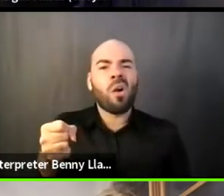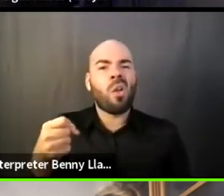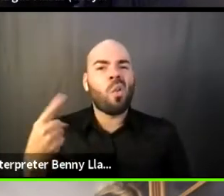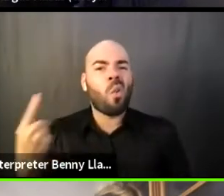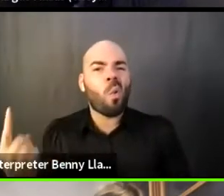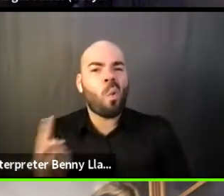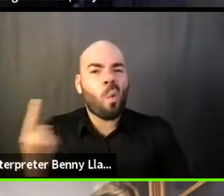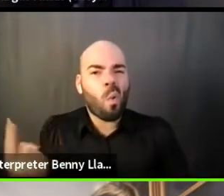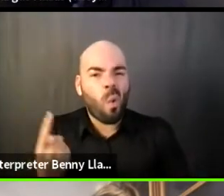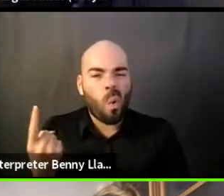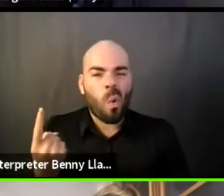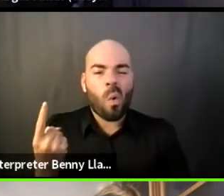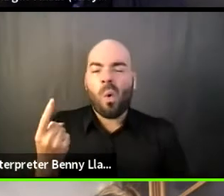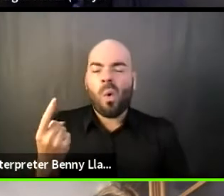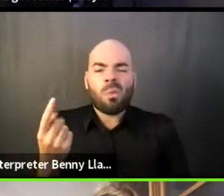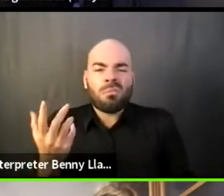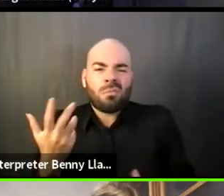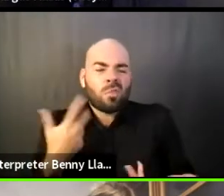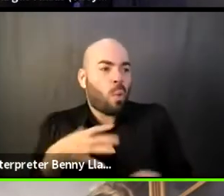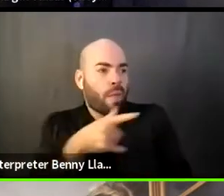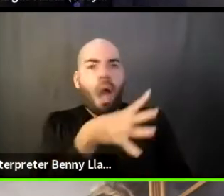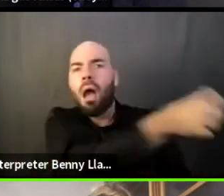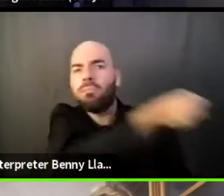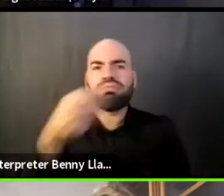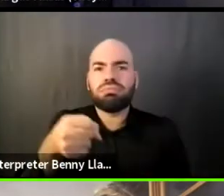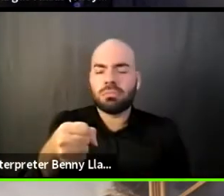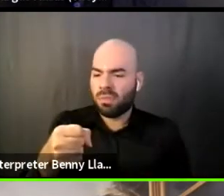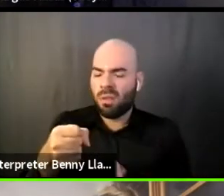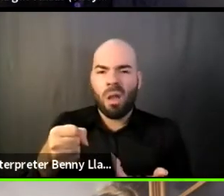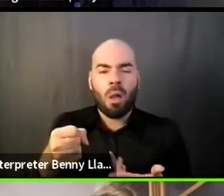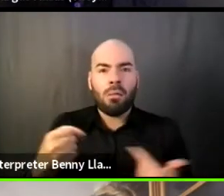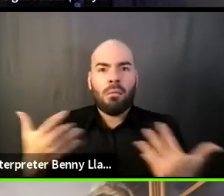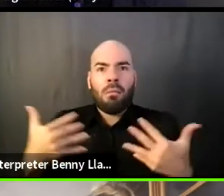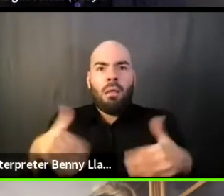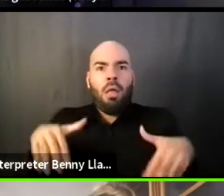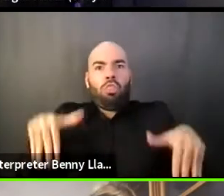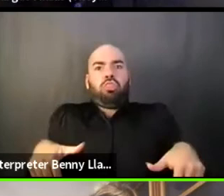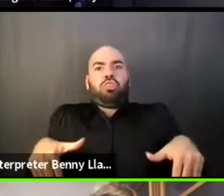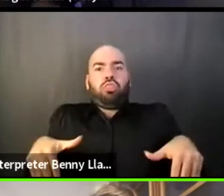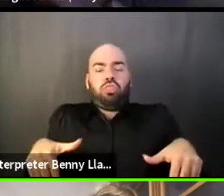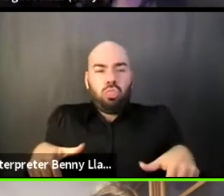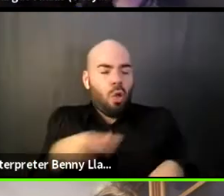to completely shut down and not be ready, or even willing to engage in those conversations.